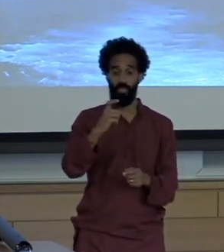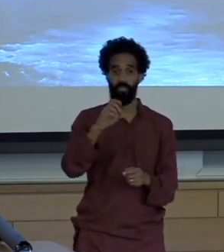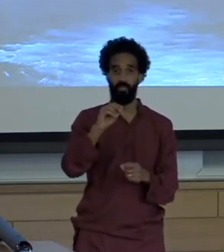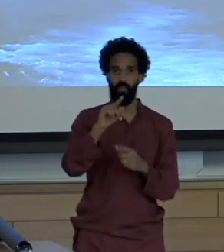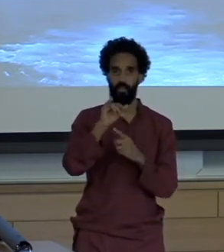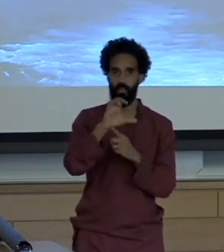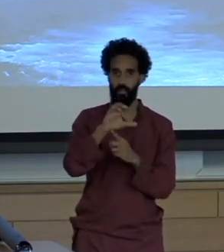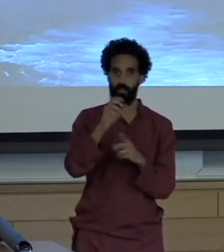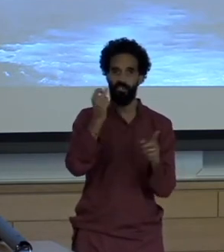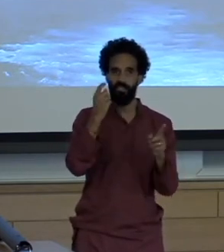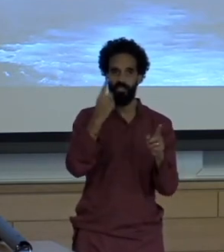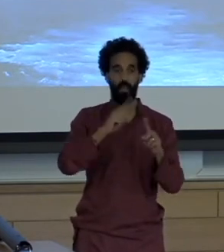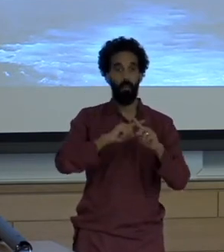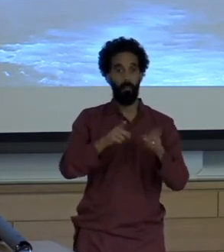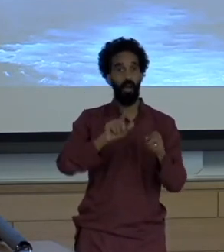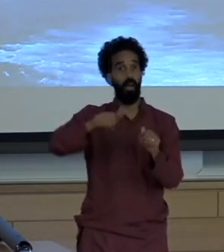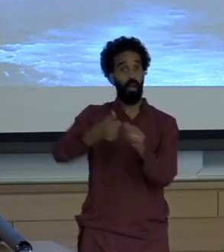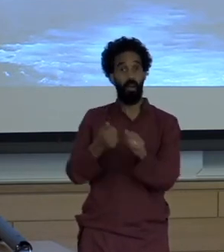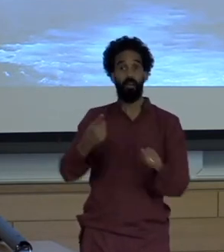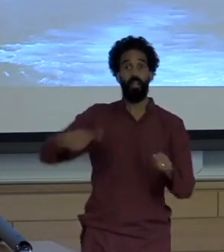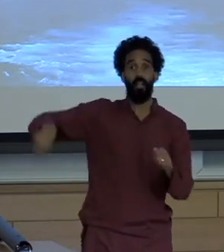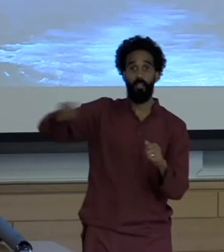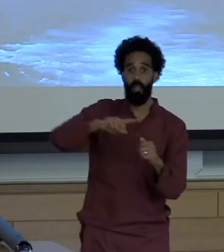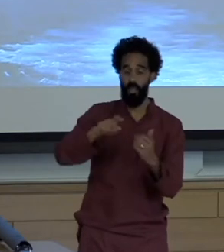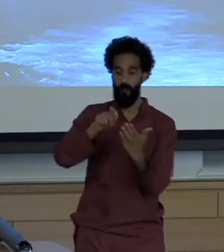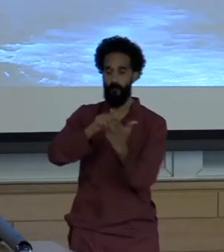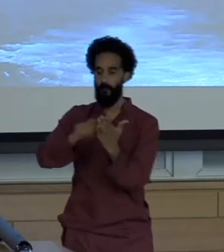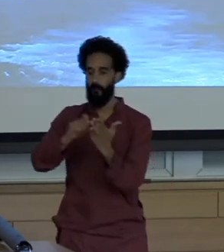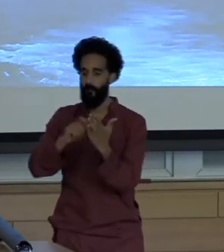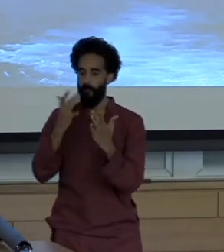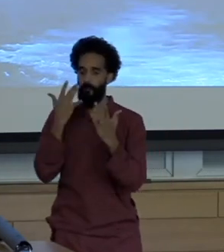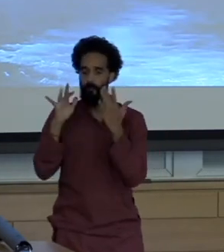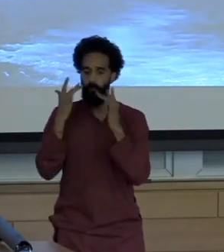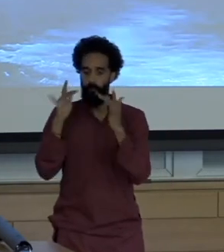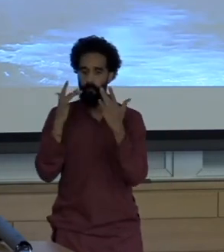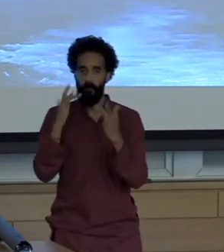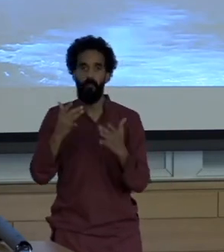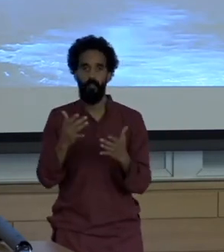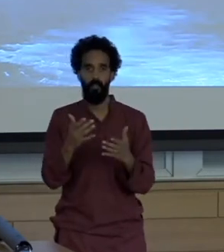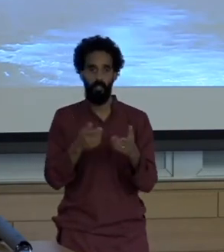Carefully scripted to appeal to primal instincts to conjure the fear of scarcity